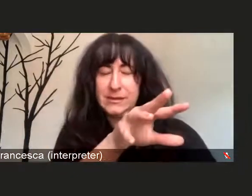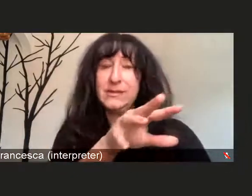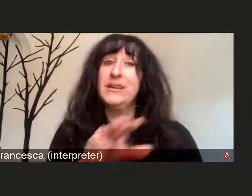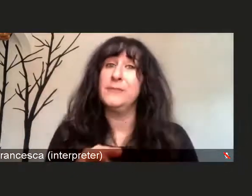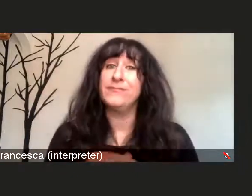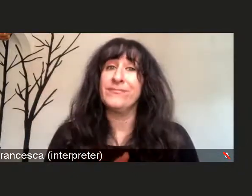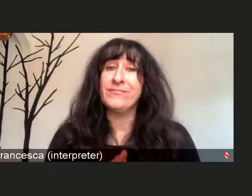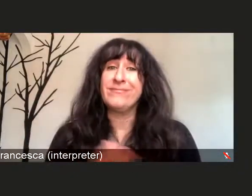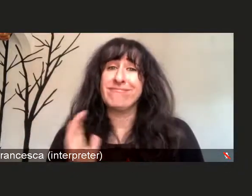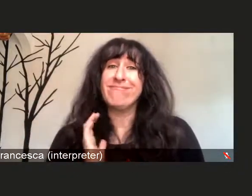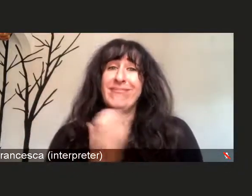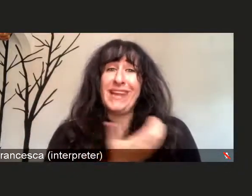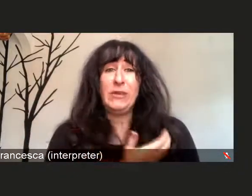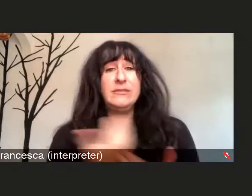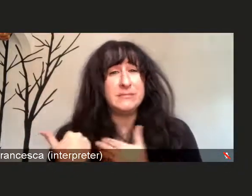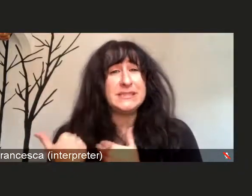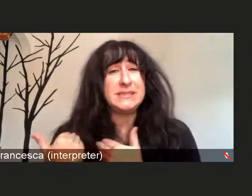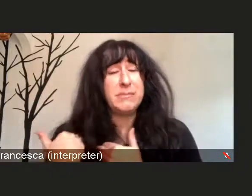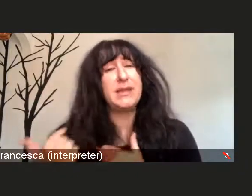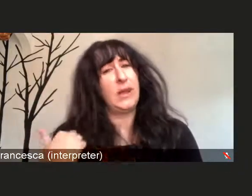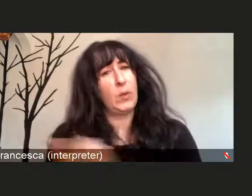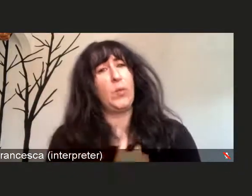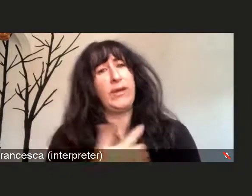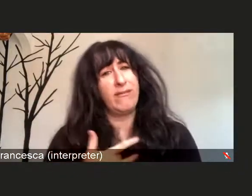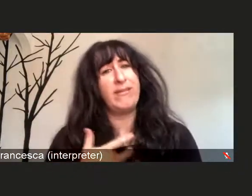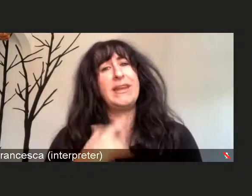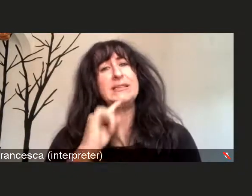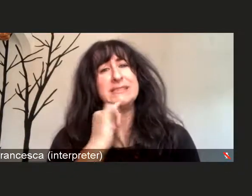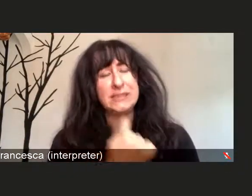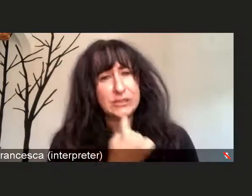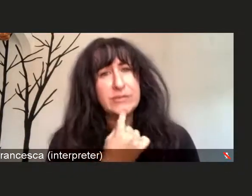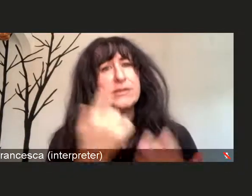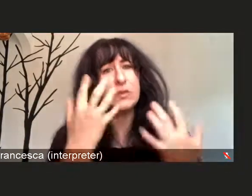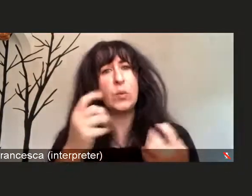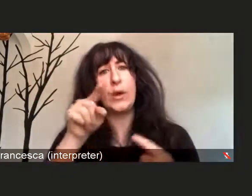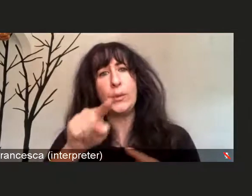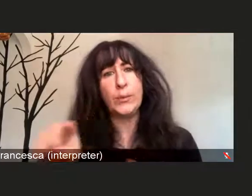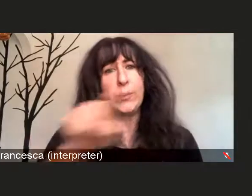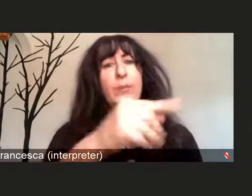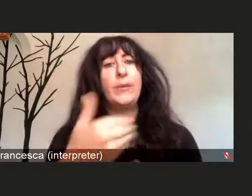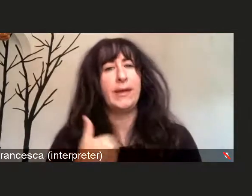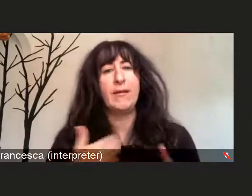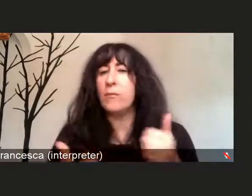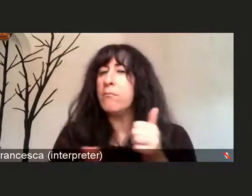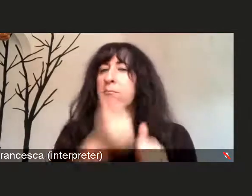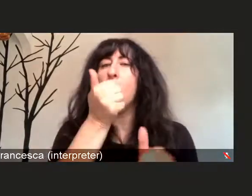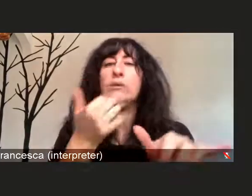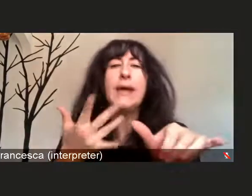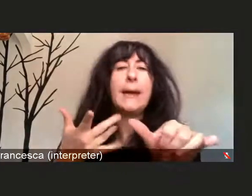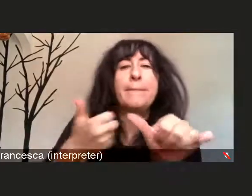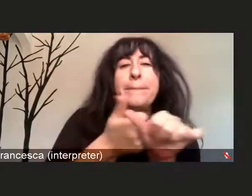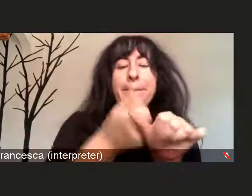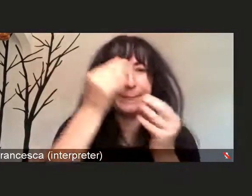we give you the most up-to-date accurate information to allow you to make the best decisions,